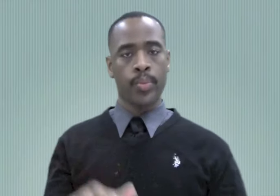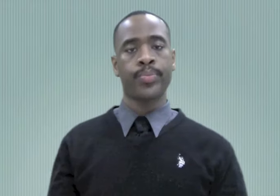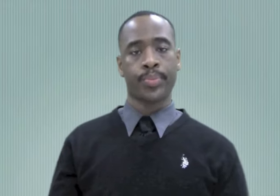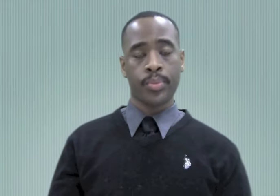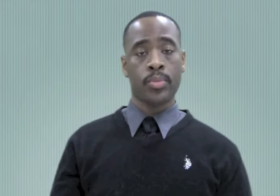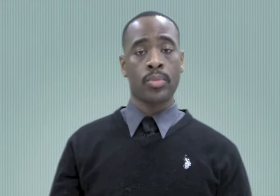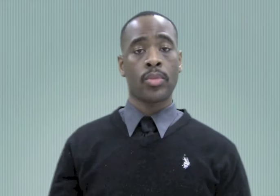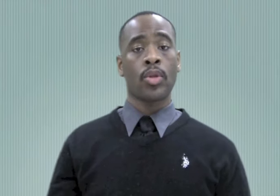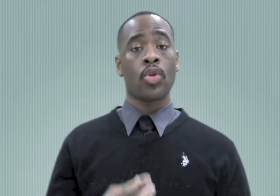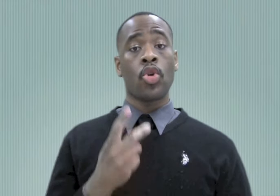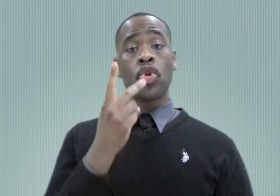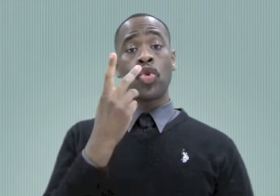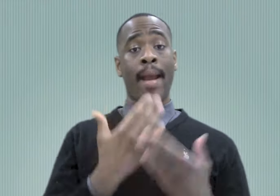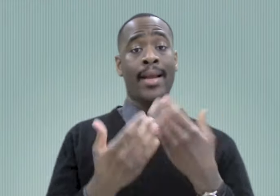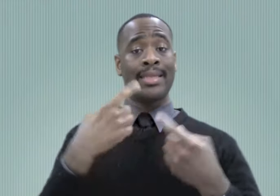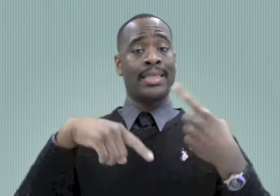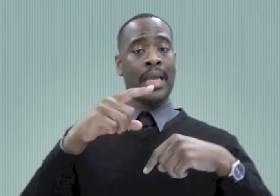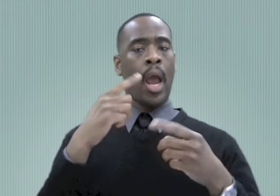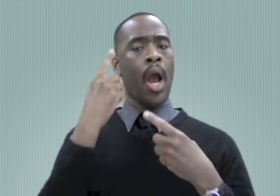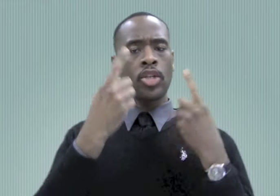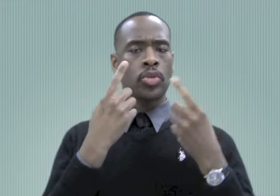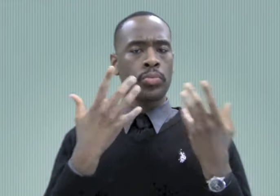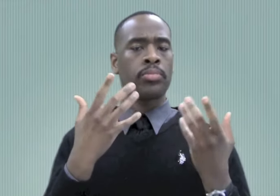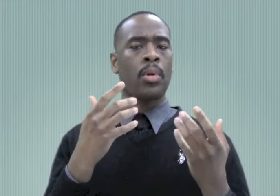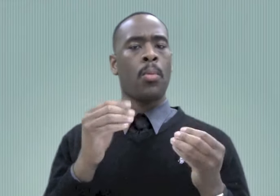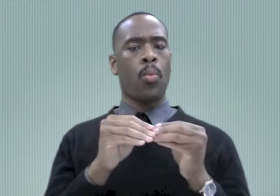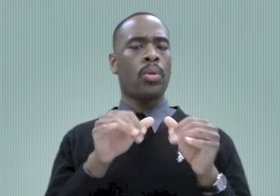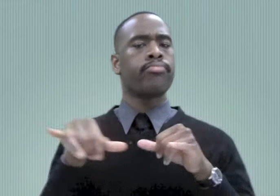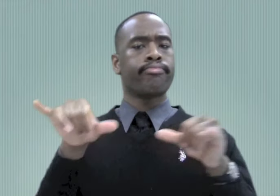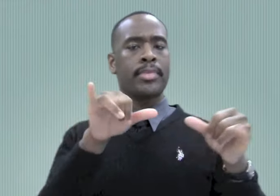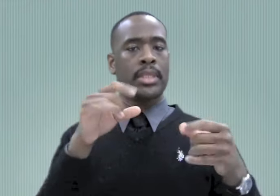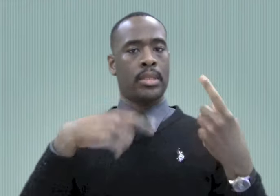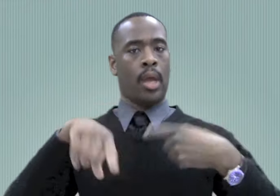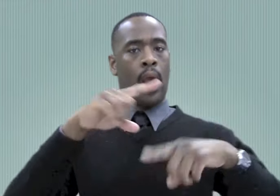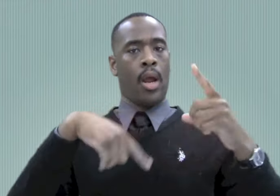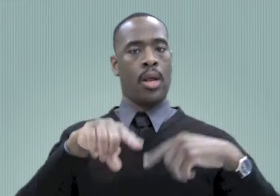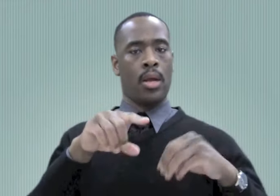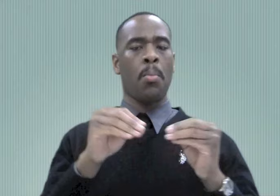one B-handshape. Two handed signs are considered to be the standard signs, also more conservative.